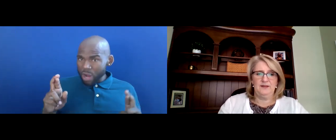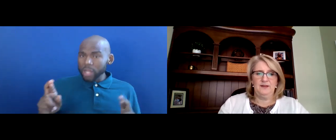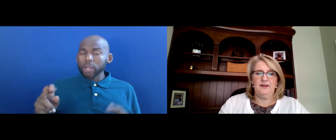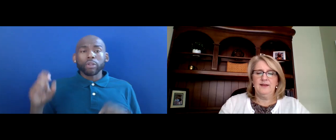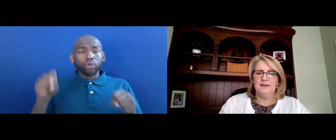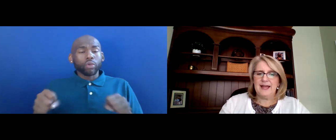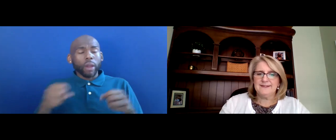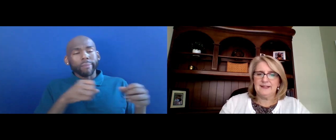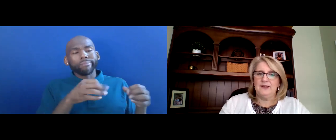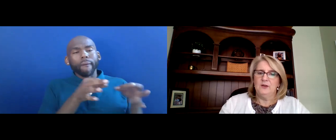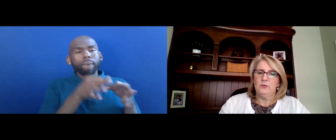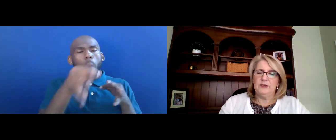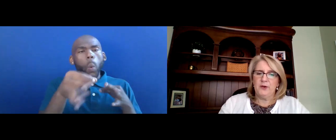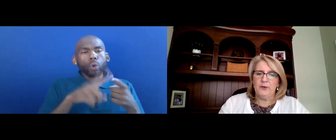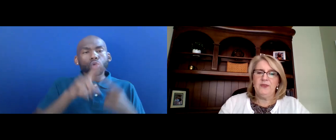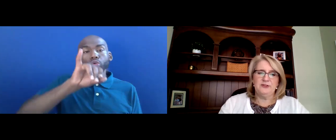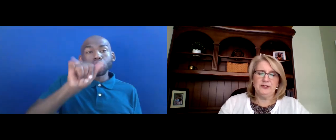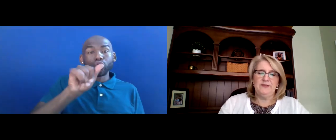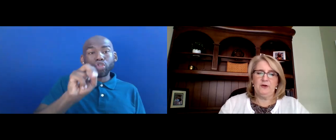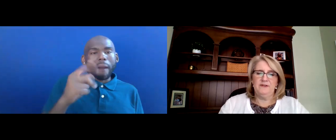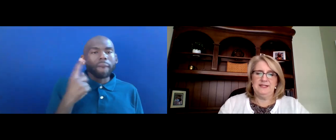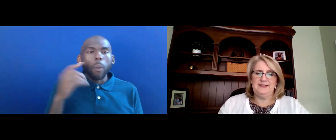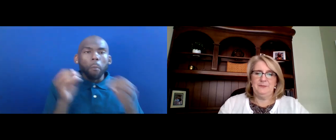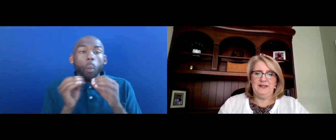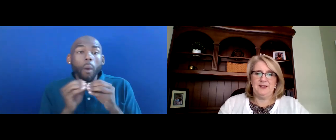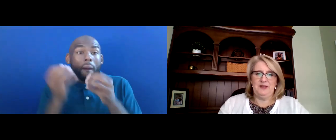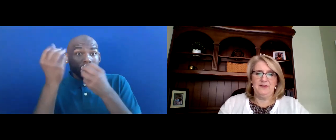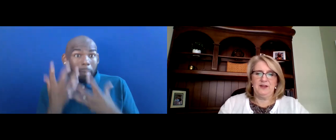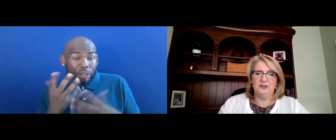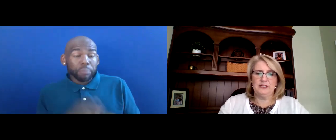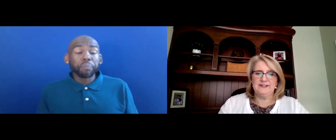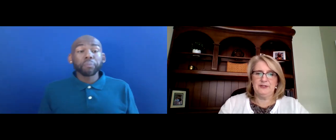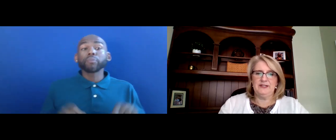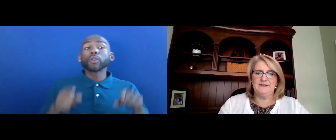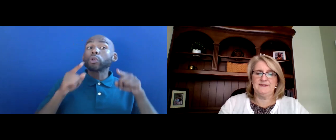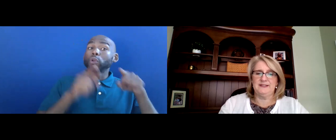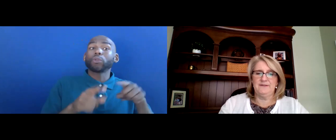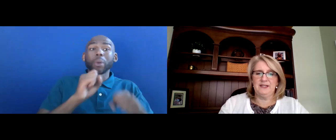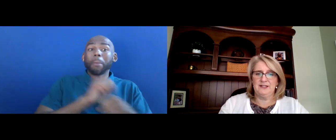LASTLY, WE KNOW THAT DURING THE COVID-19 PANDEMIC THE COUNTRY EXPERIENCED A SIGNIFICANT